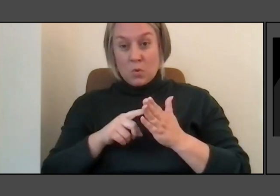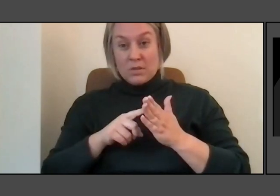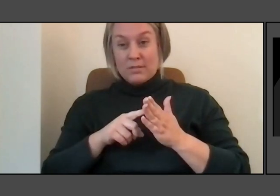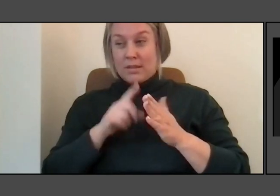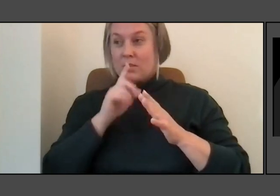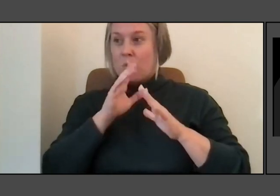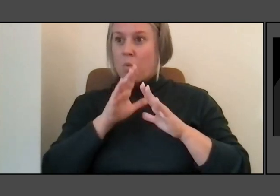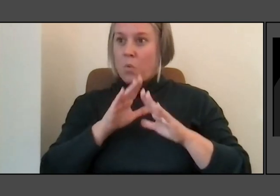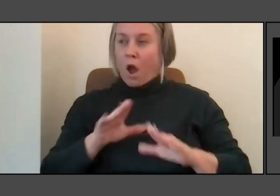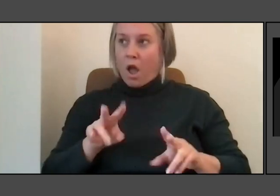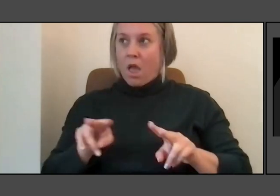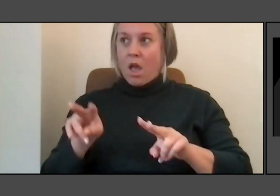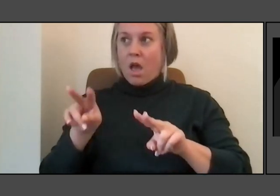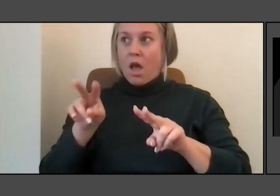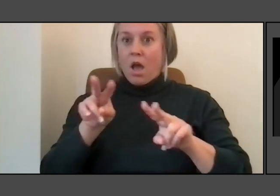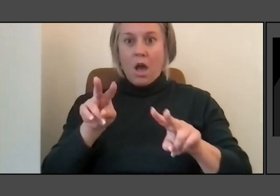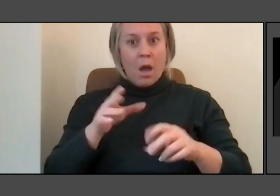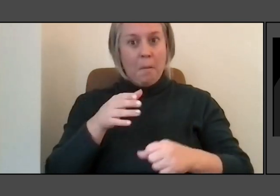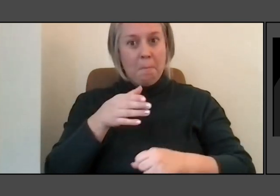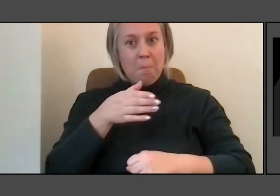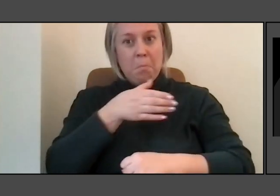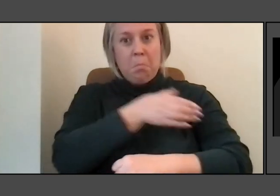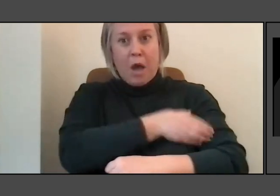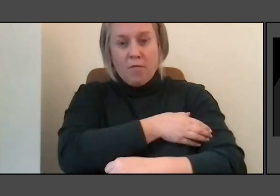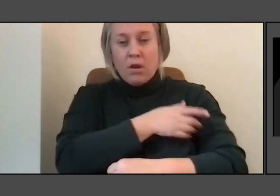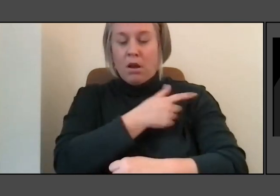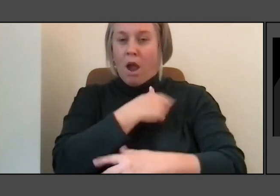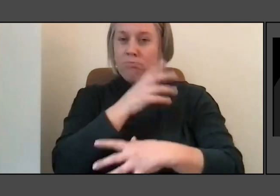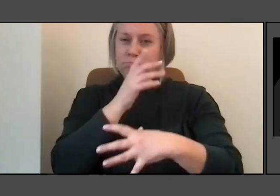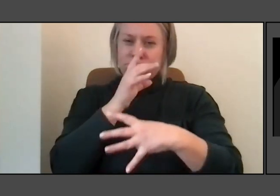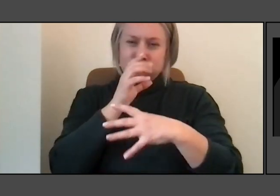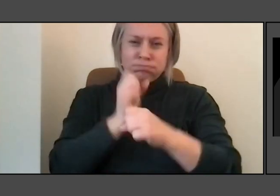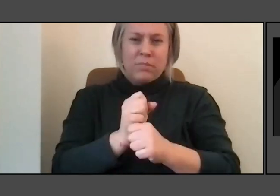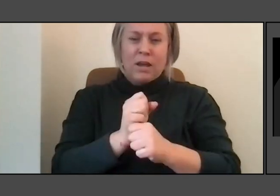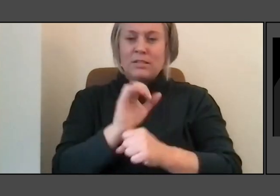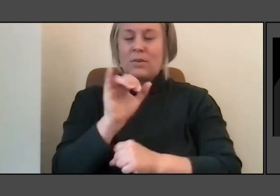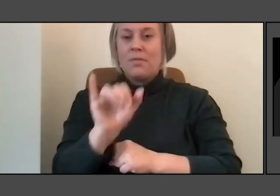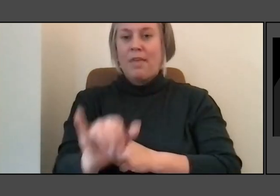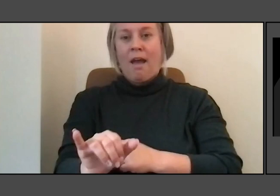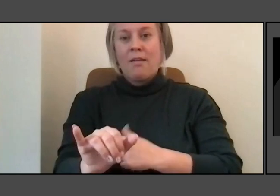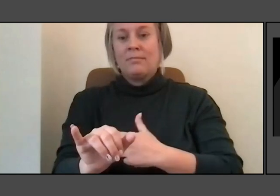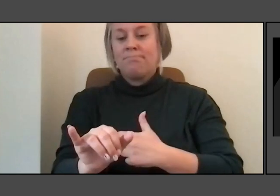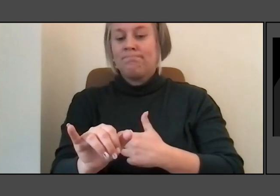And I'm really drawn to that really subtle kind of almost quieter vein.